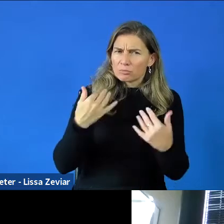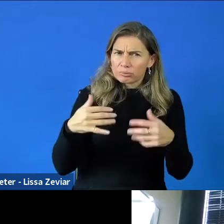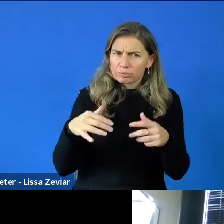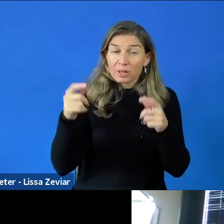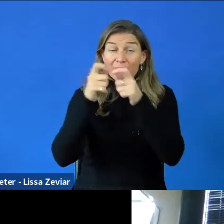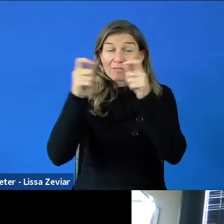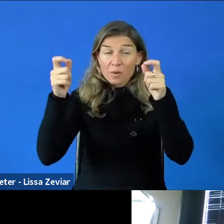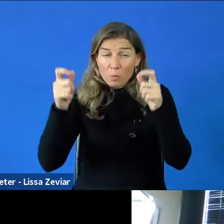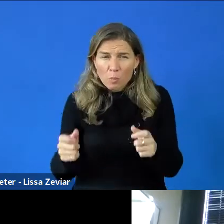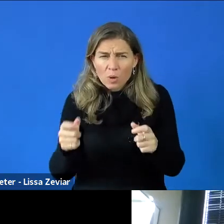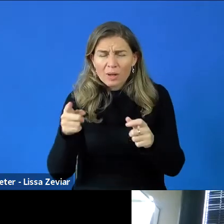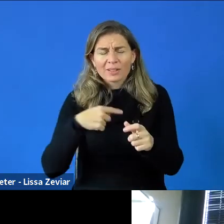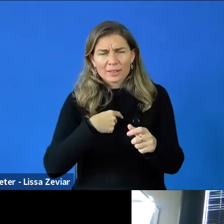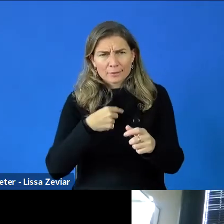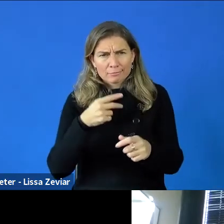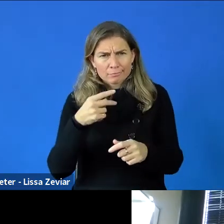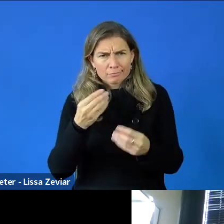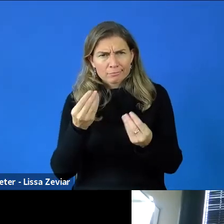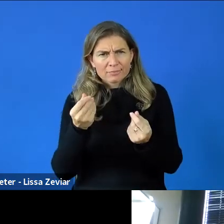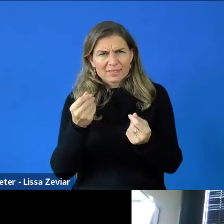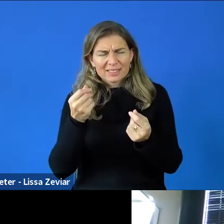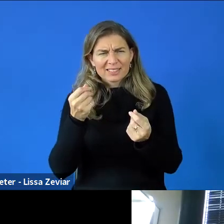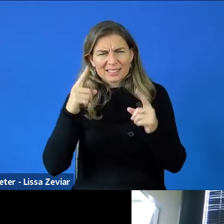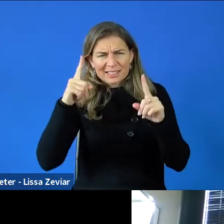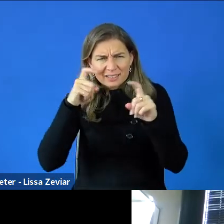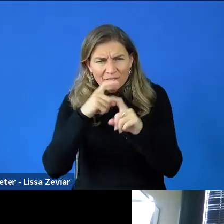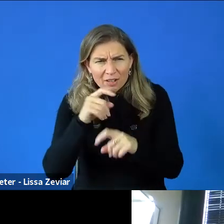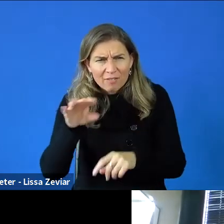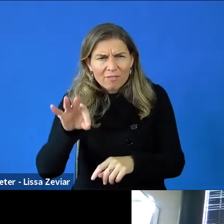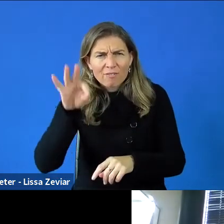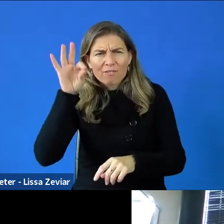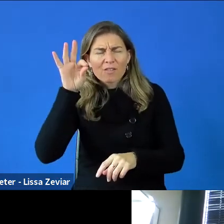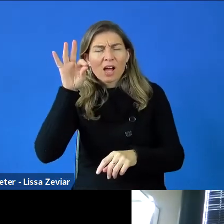the clause addressing specifically accessibility and inclusion,